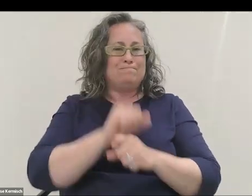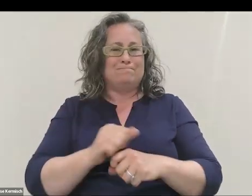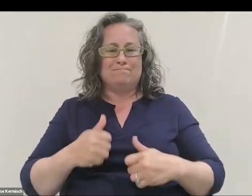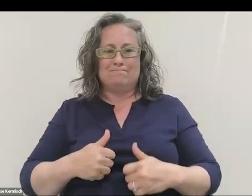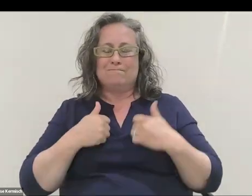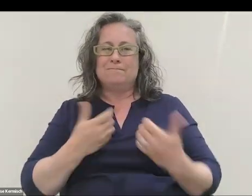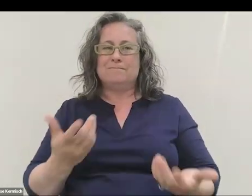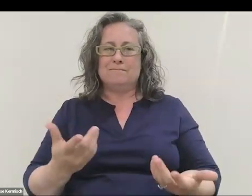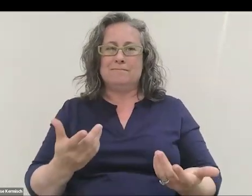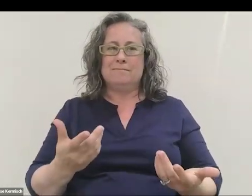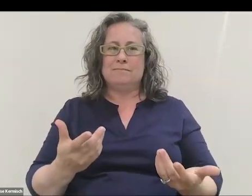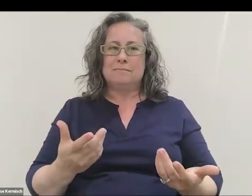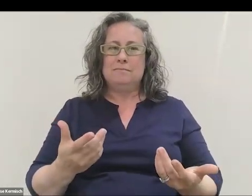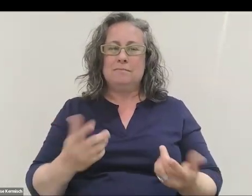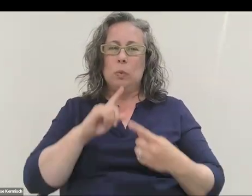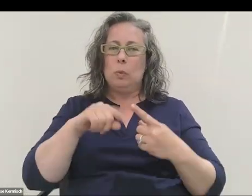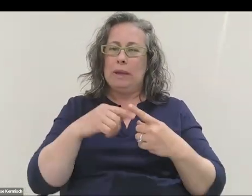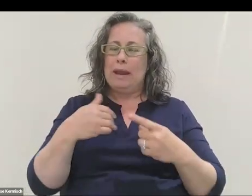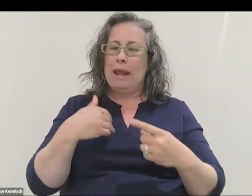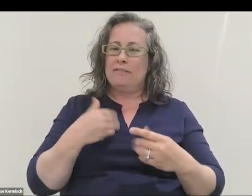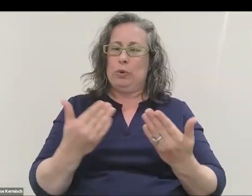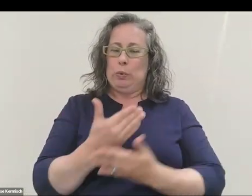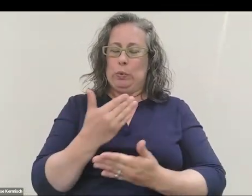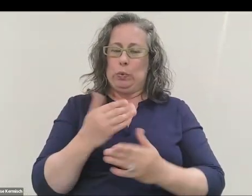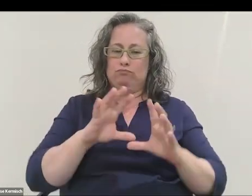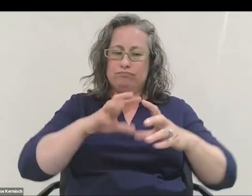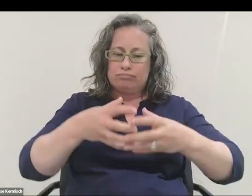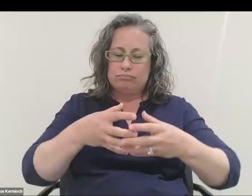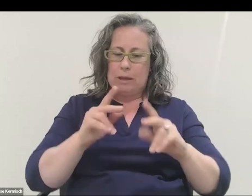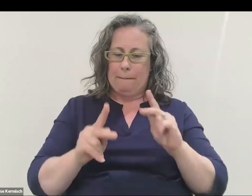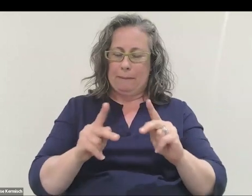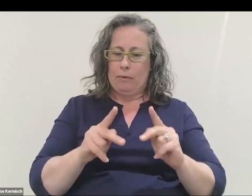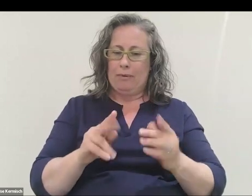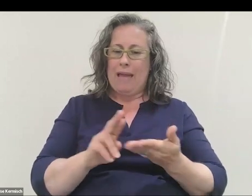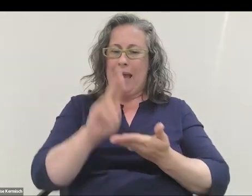obviously, when you have a new pool of astronauts, they want to pick the best, right?